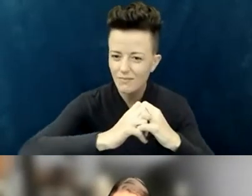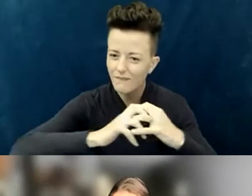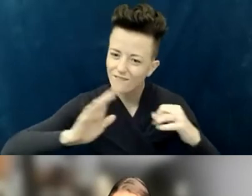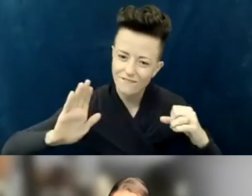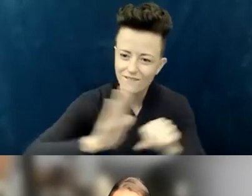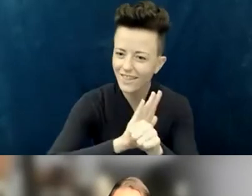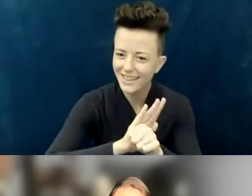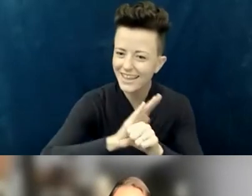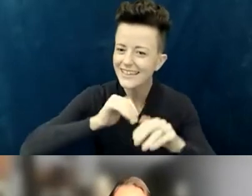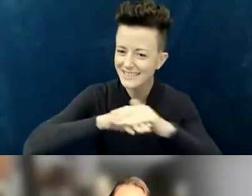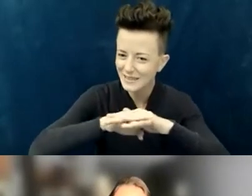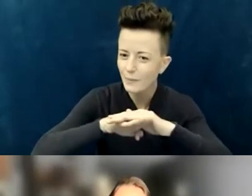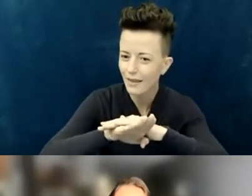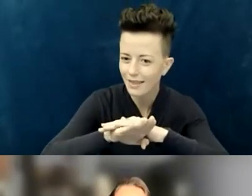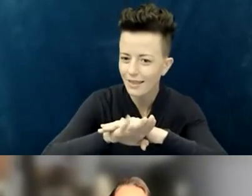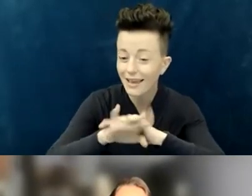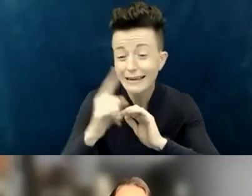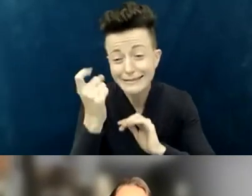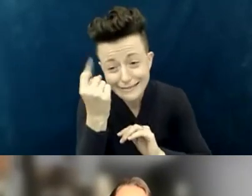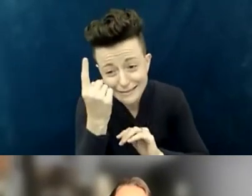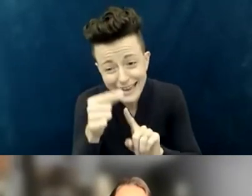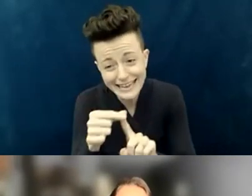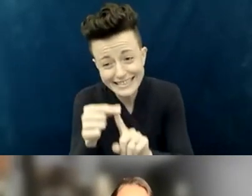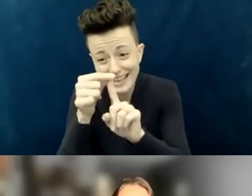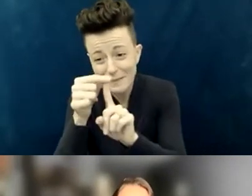except for the pulpit area,